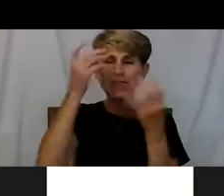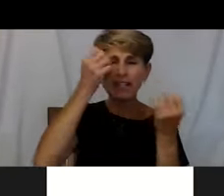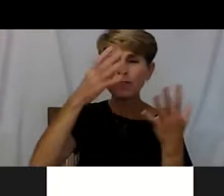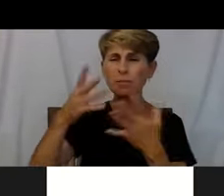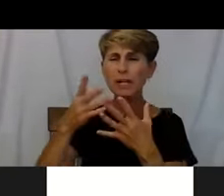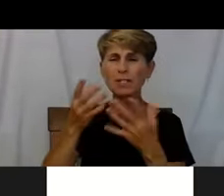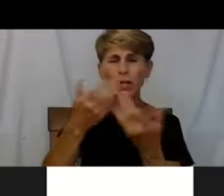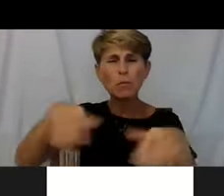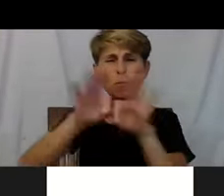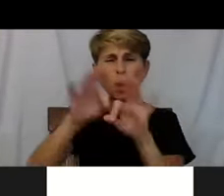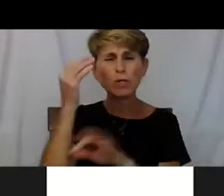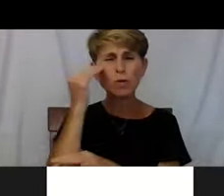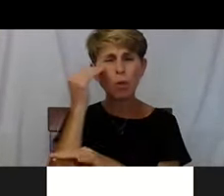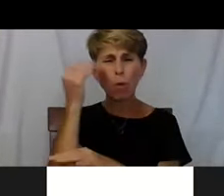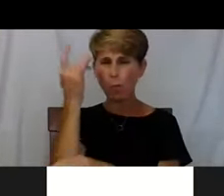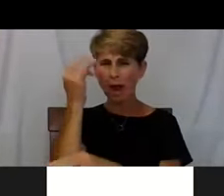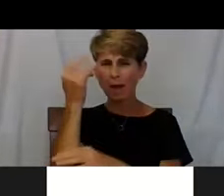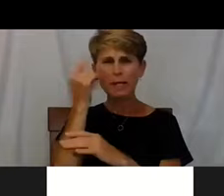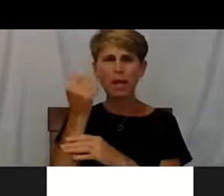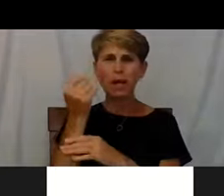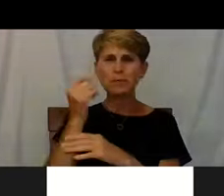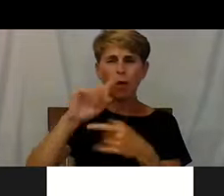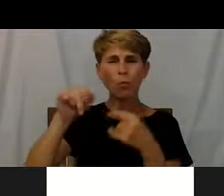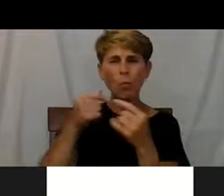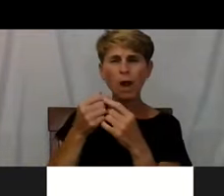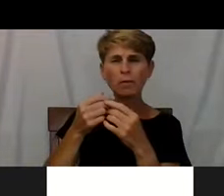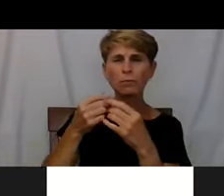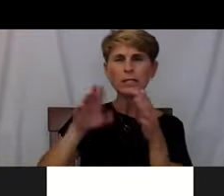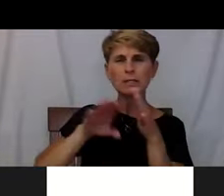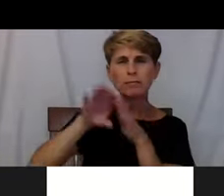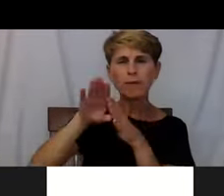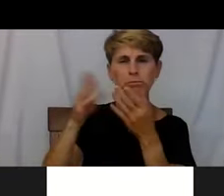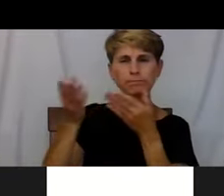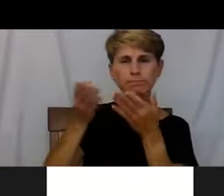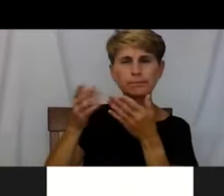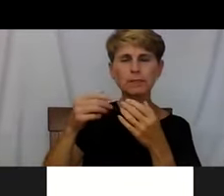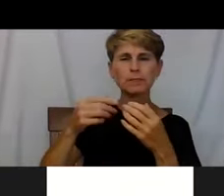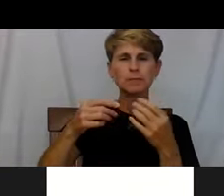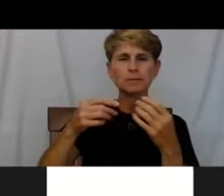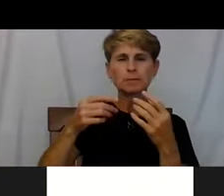because then as we build a service around them, we can also bring those individuals if the client wants